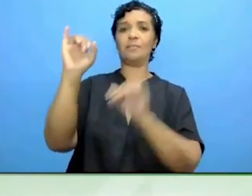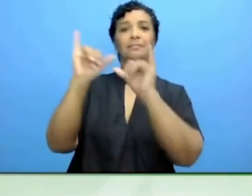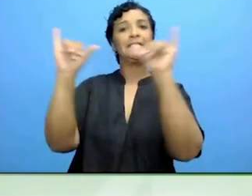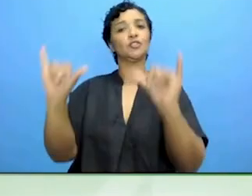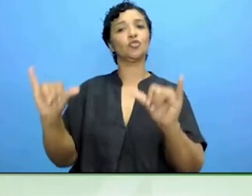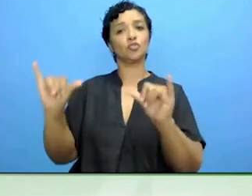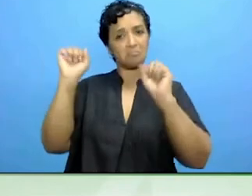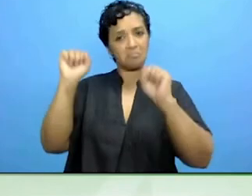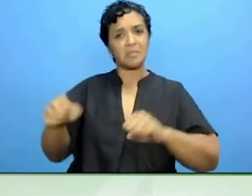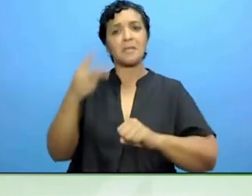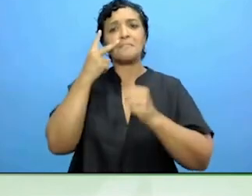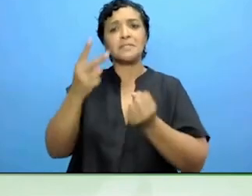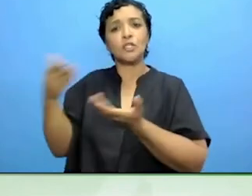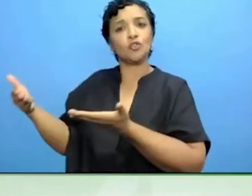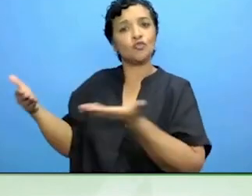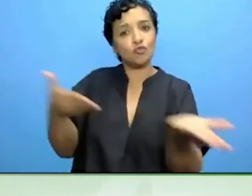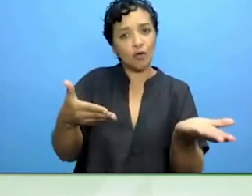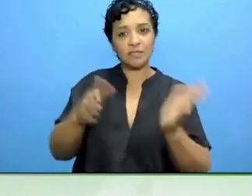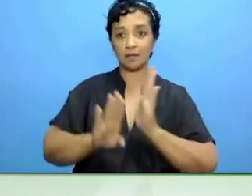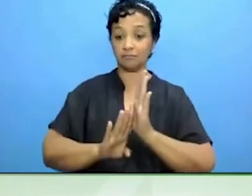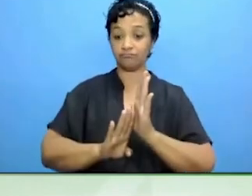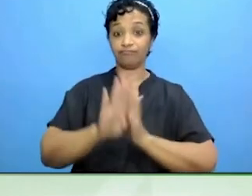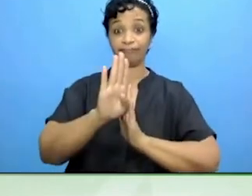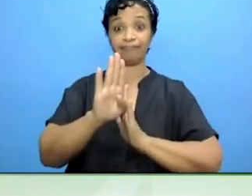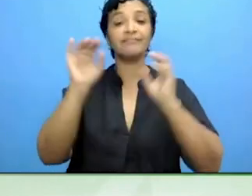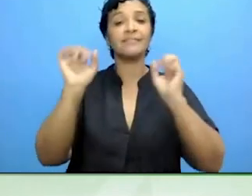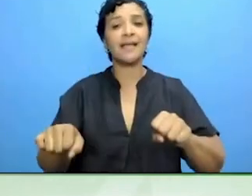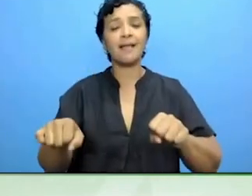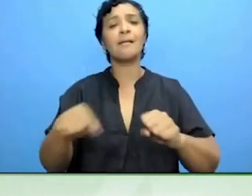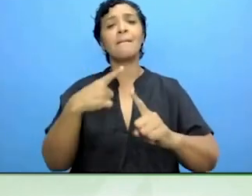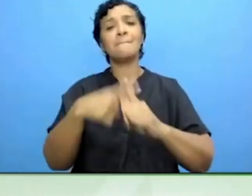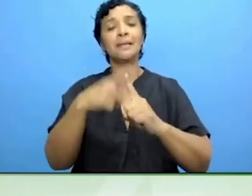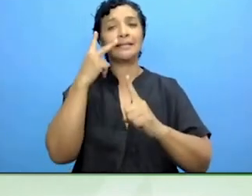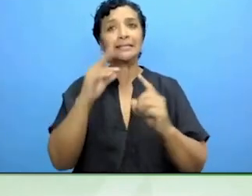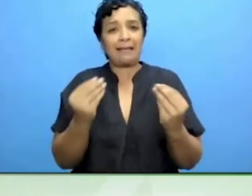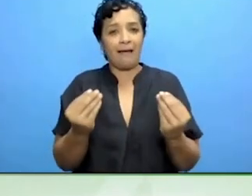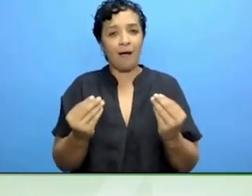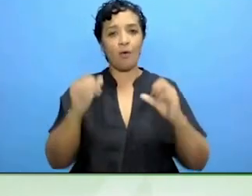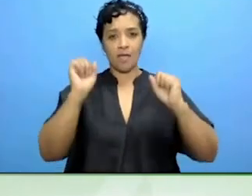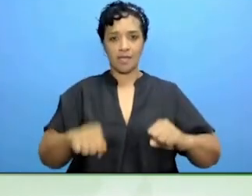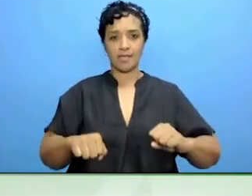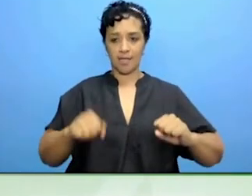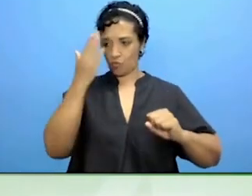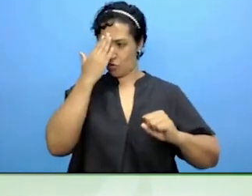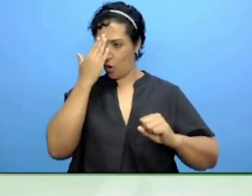their country and to average better responses from their own governments.